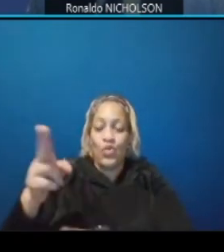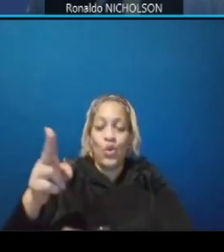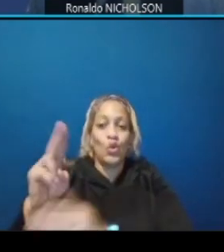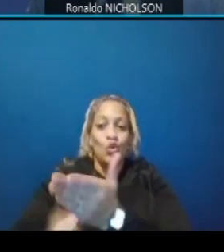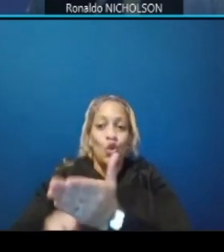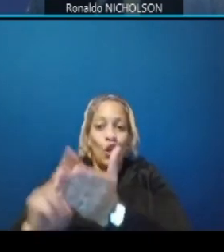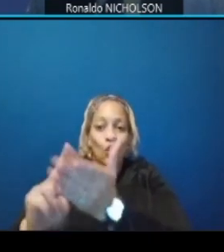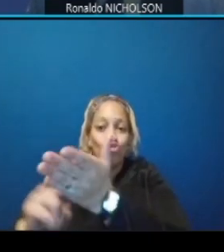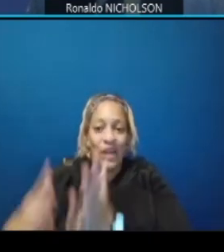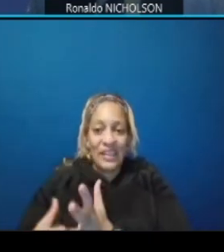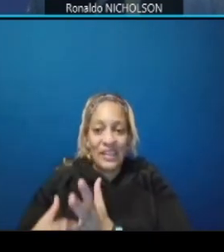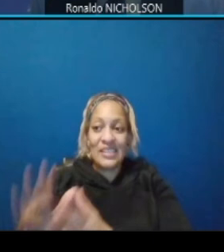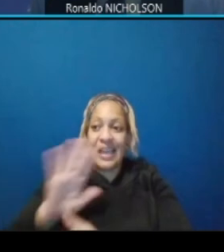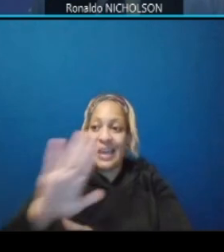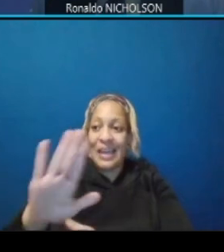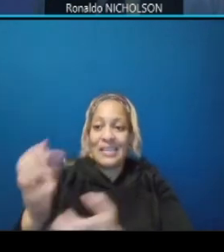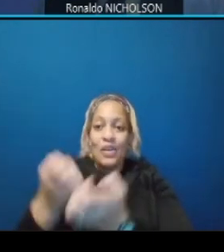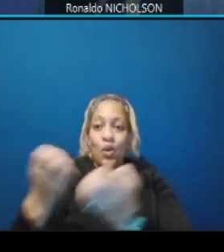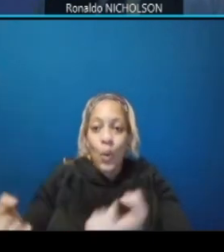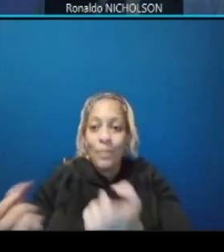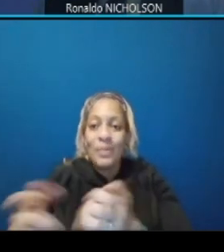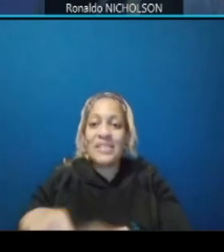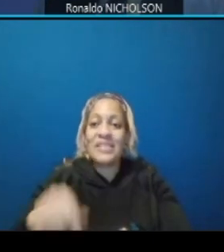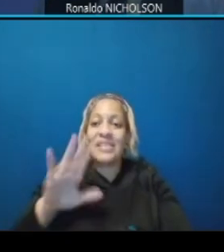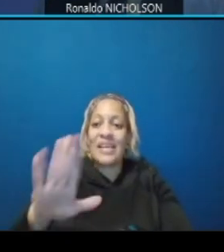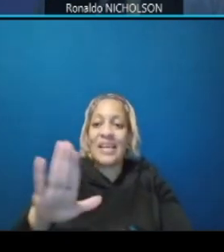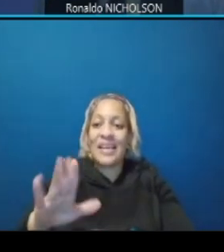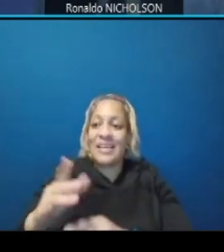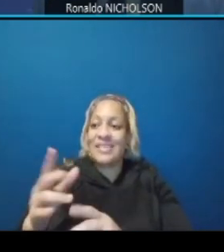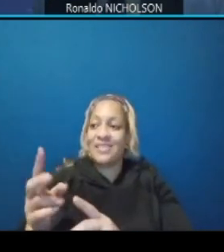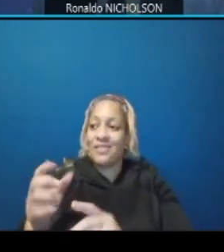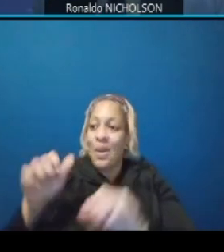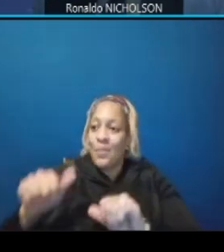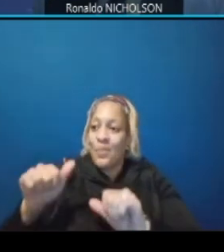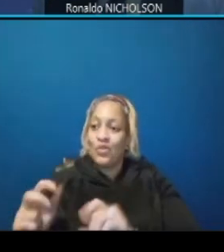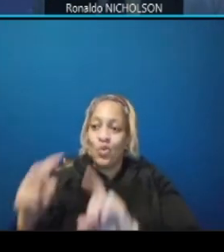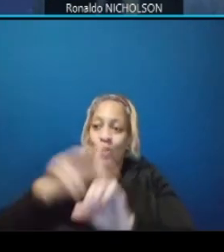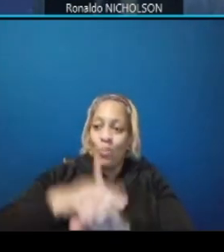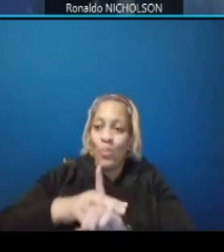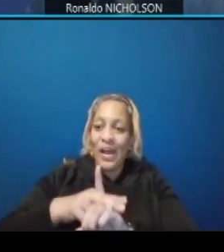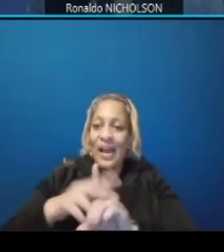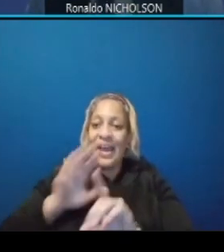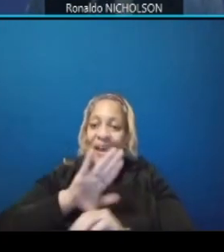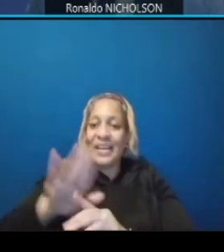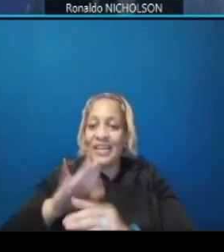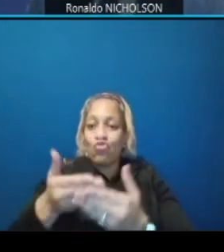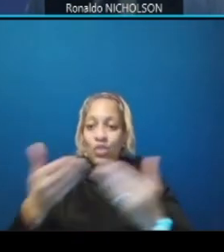and his ability to apply resources and efficiently build all three levels of that structure